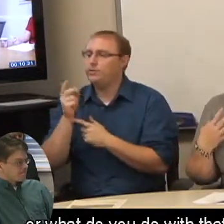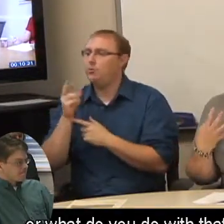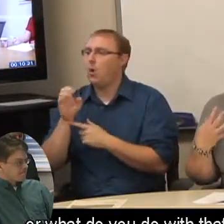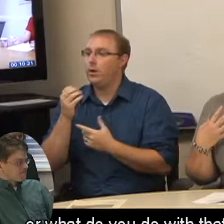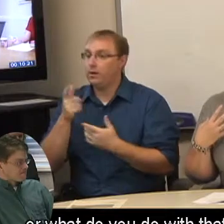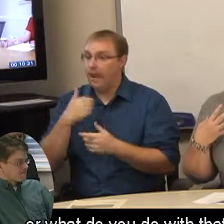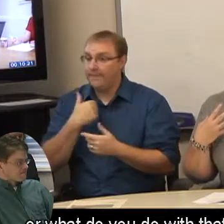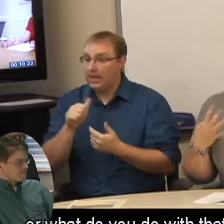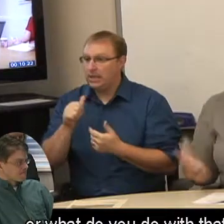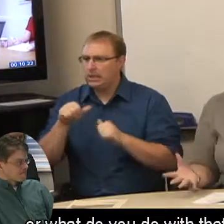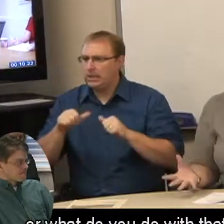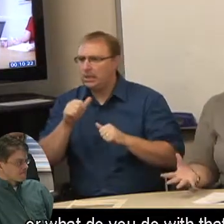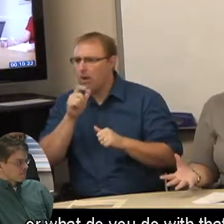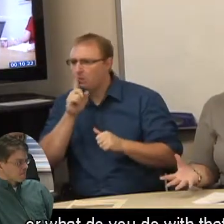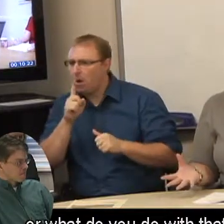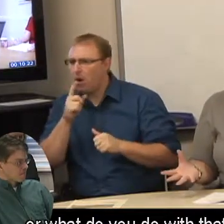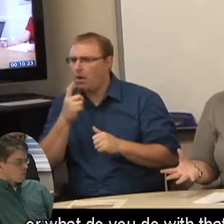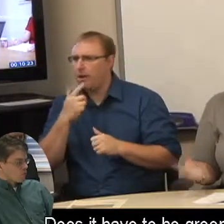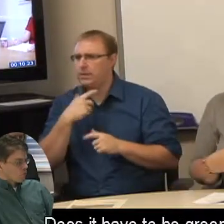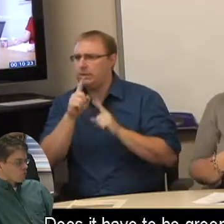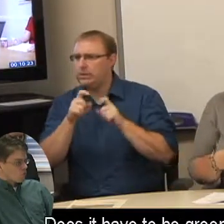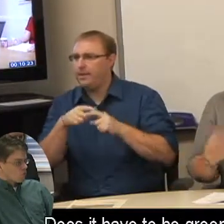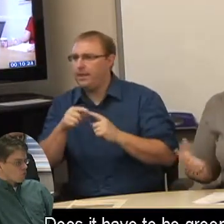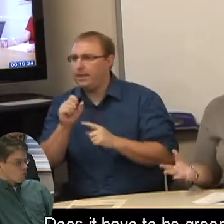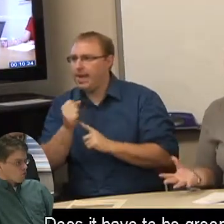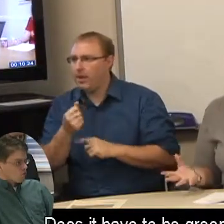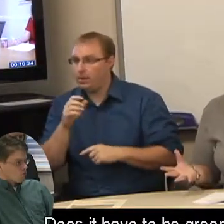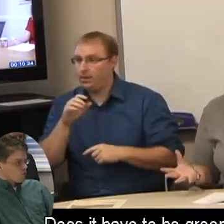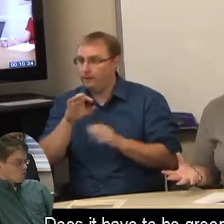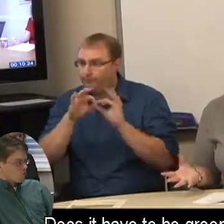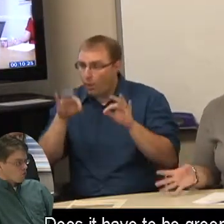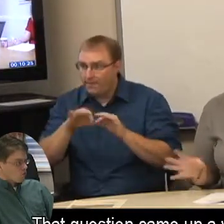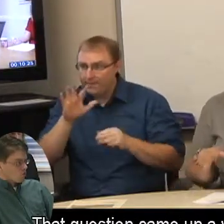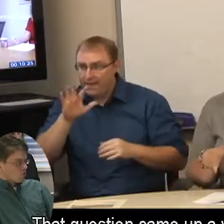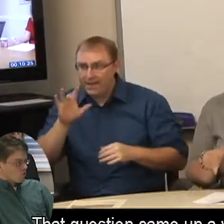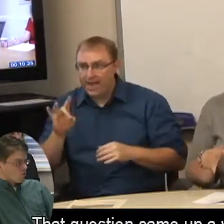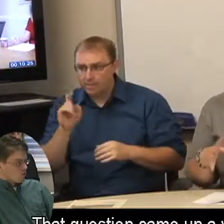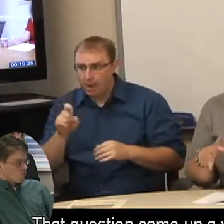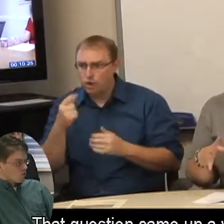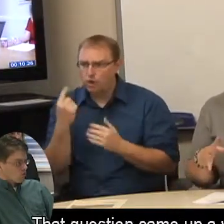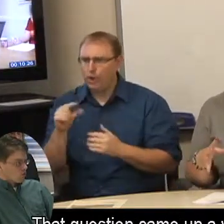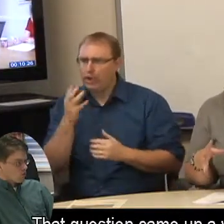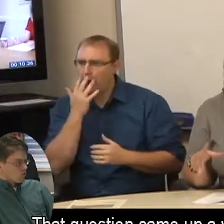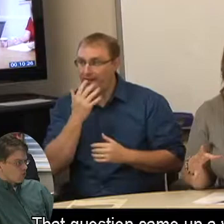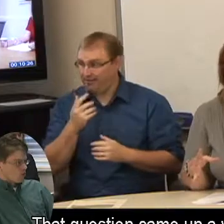or what do you do with that Form 58? Does it have to be green or not? That question came up a while ago.